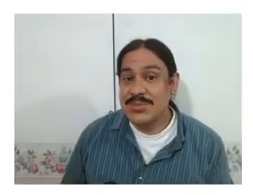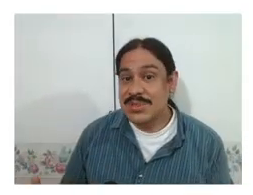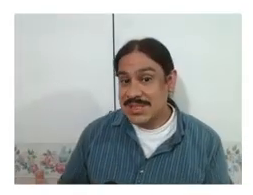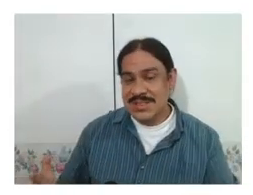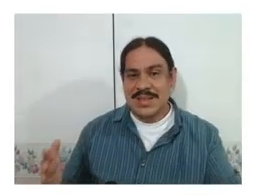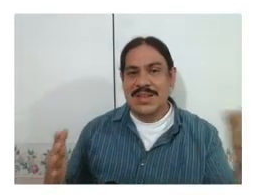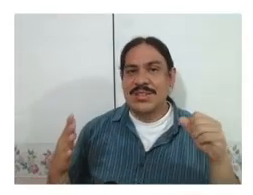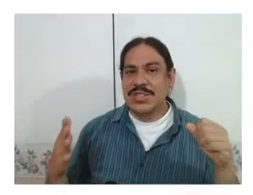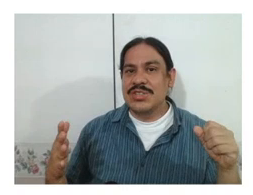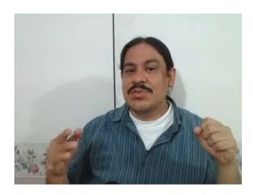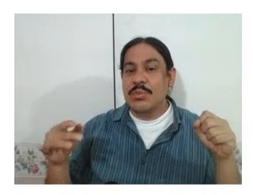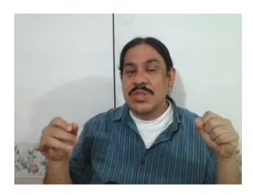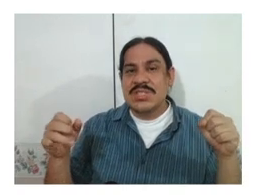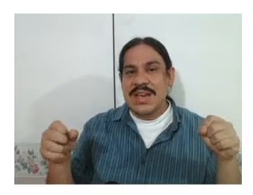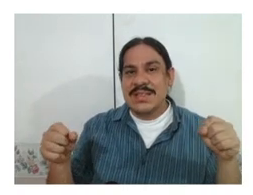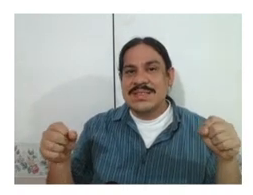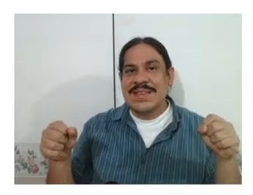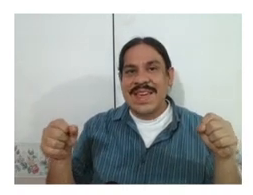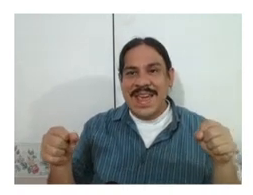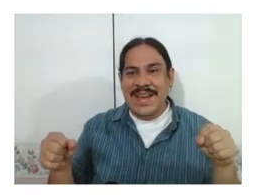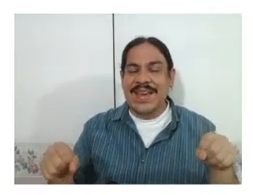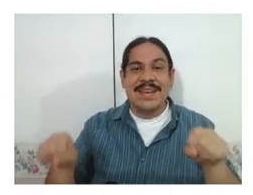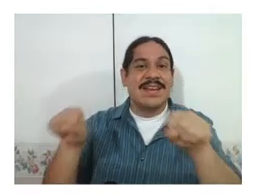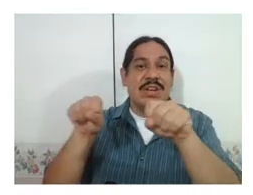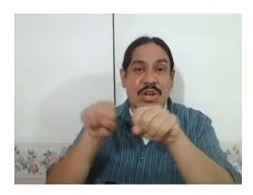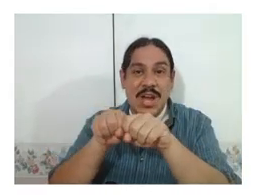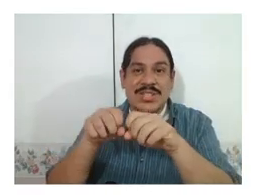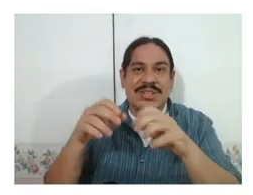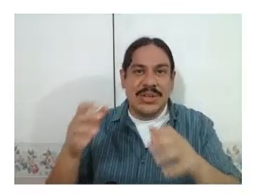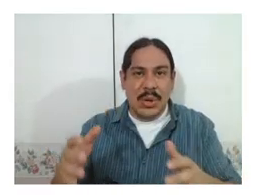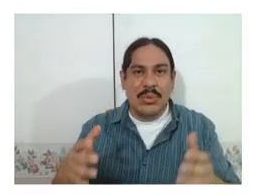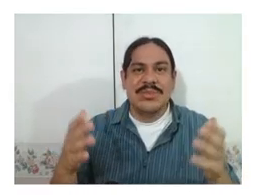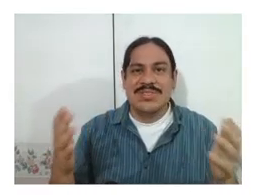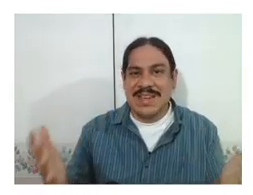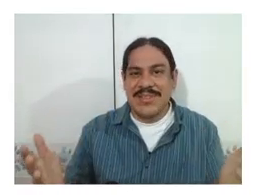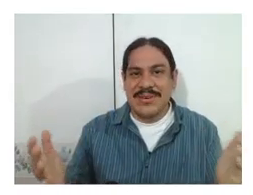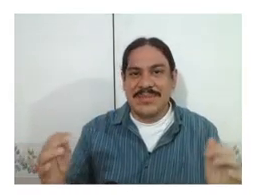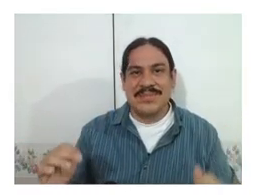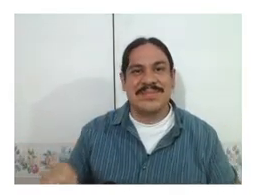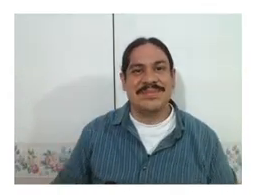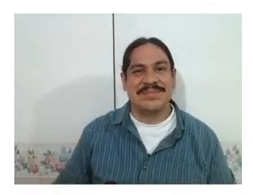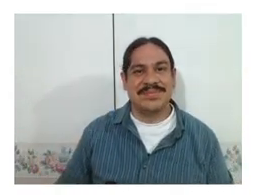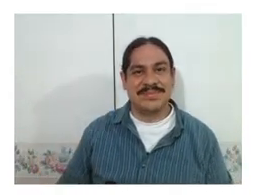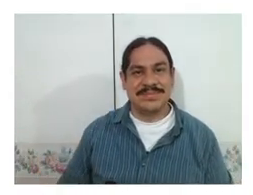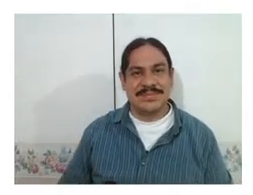which is conditions of which science can and cannot go together